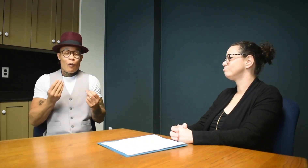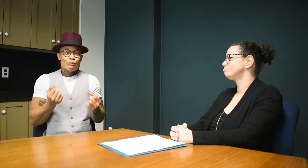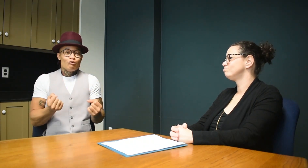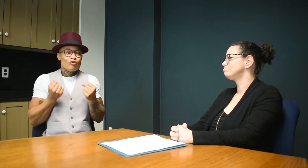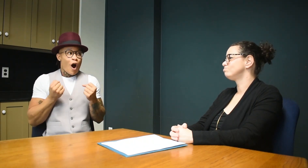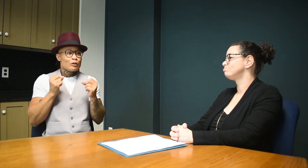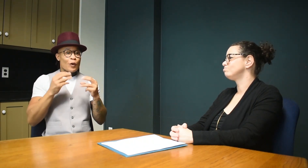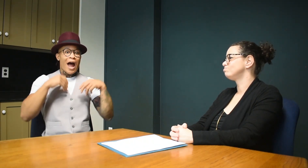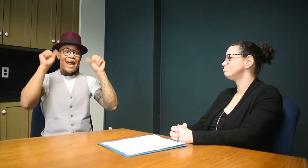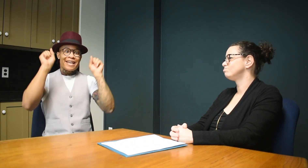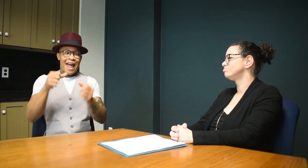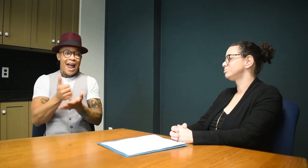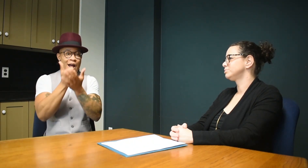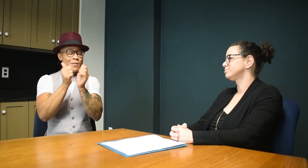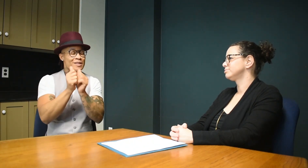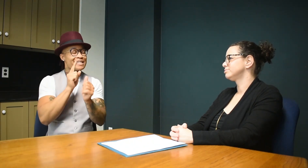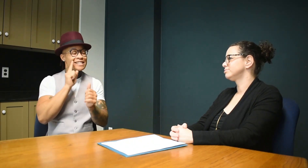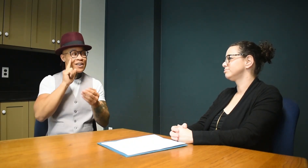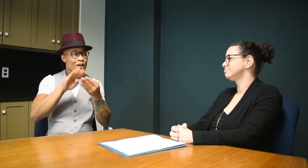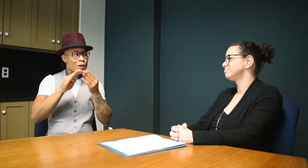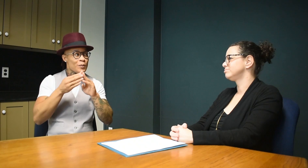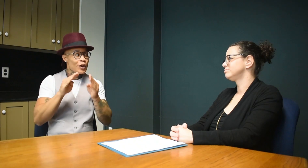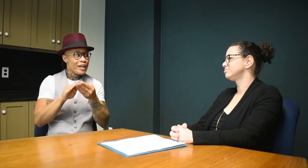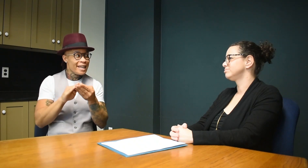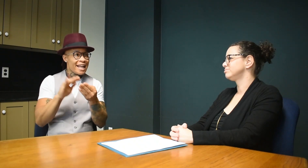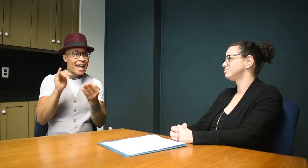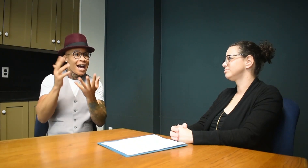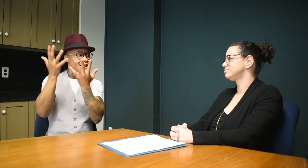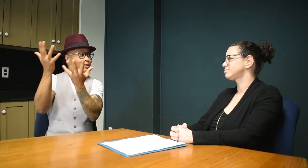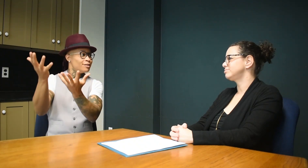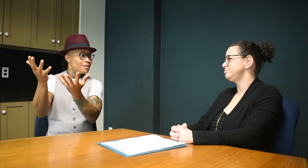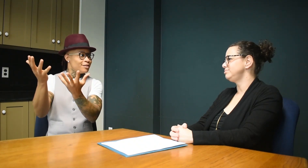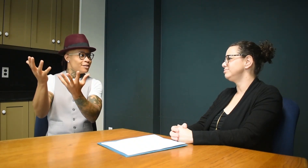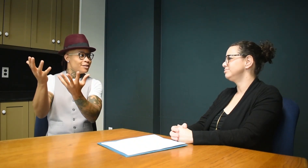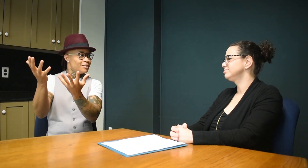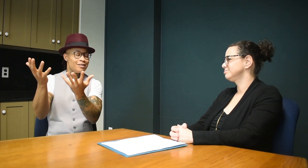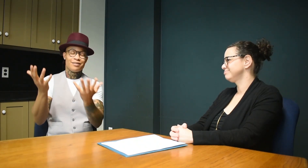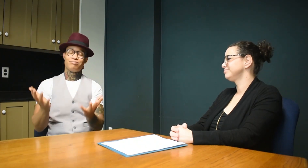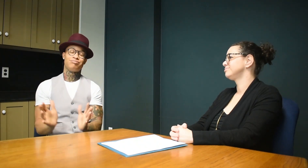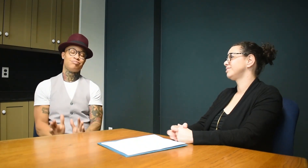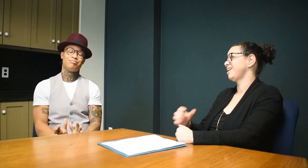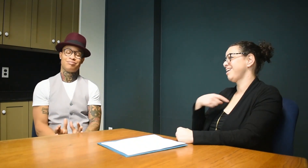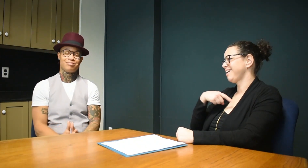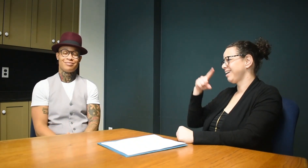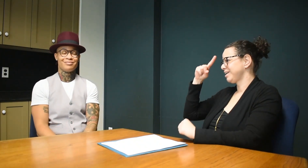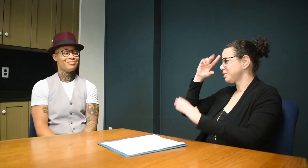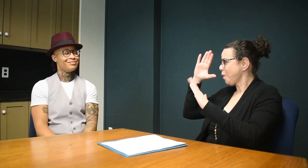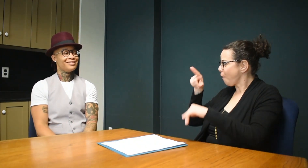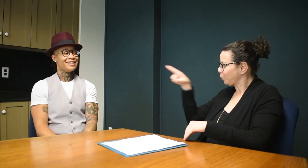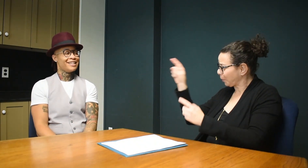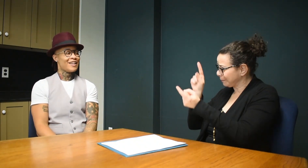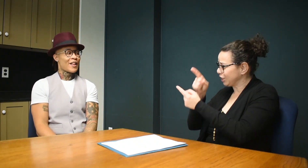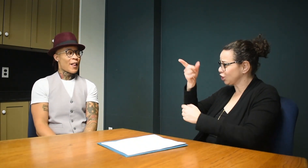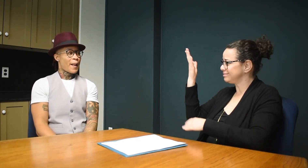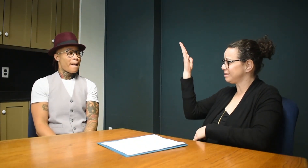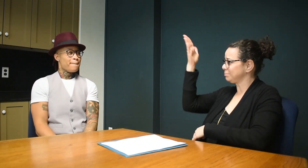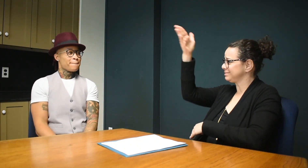And you make me stronger. Because of your example I can help others in the deaf community. I really do hope you meet her someday!